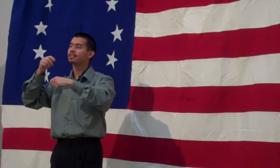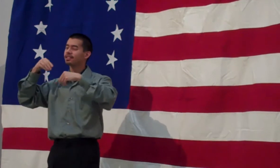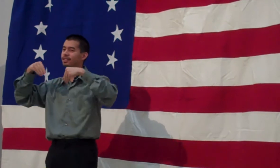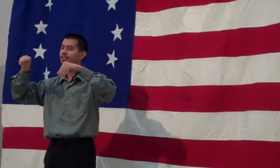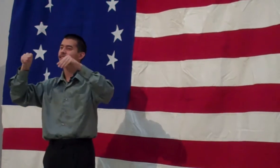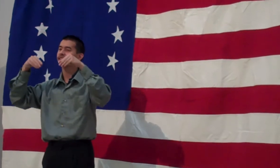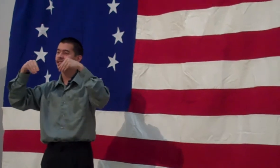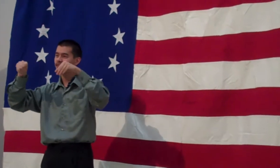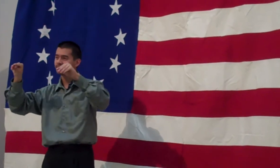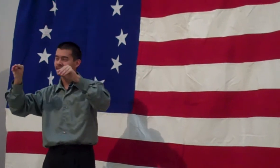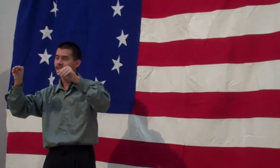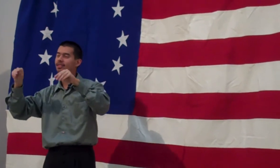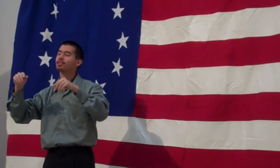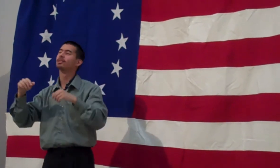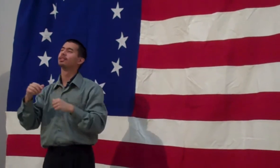It was a pawn shop.